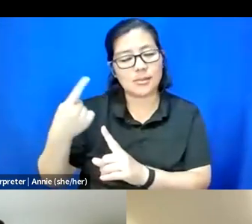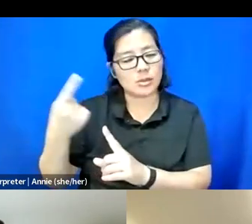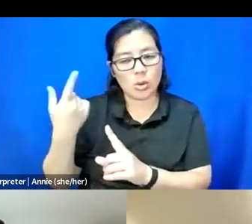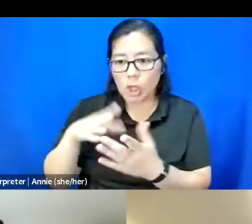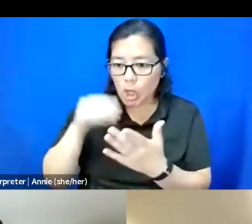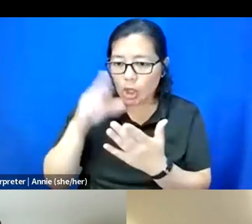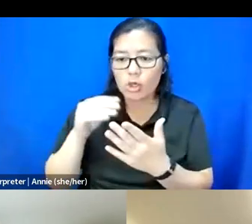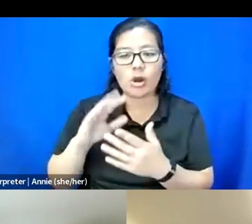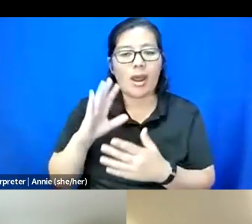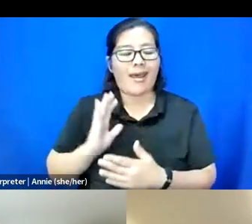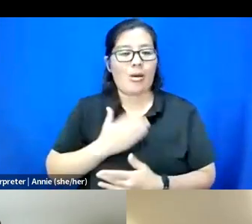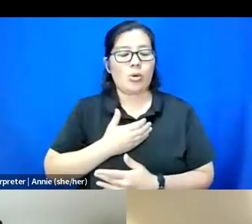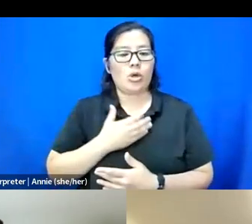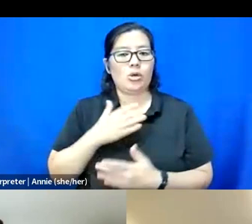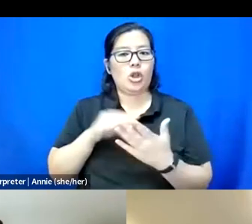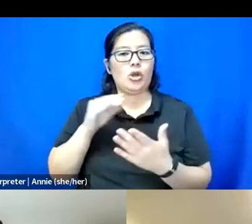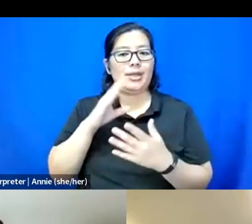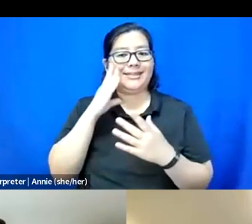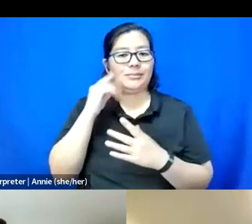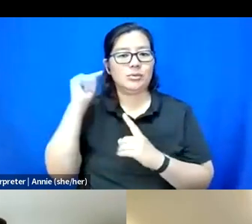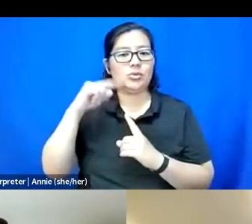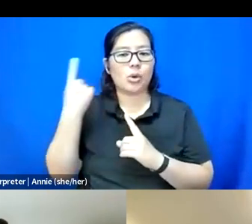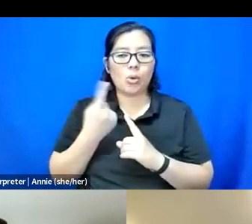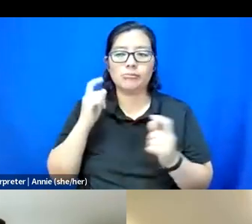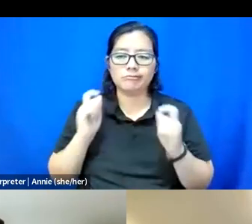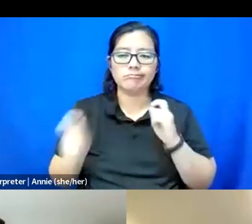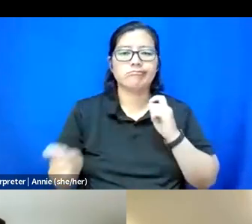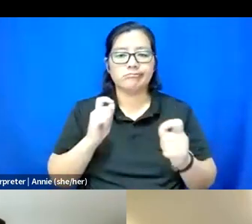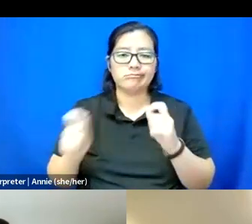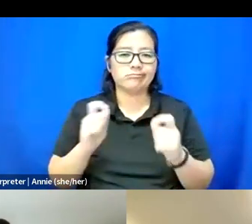like, daily, hourly, by the second.